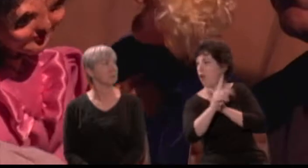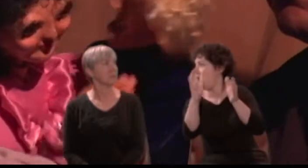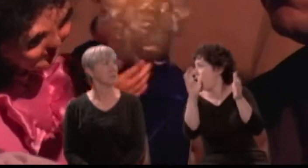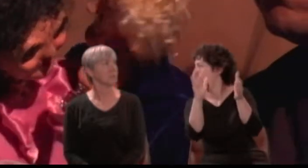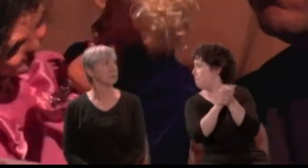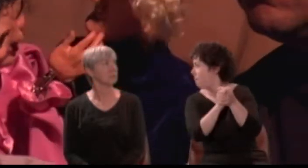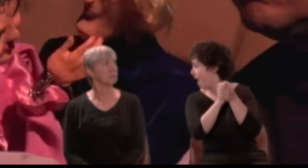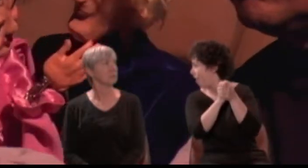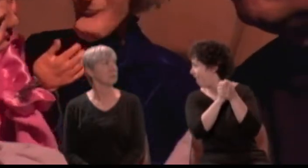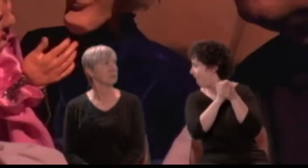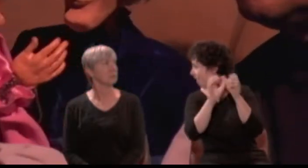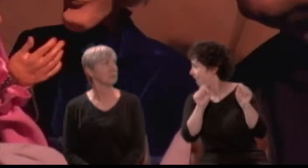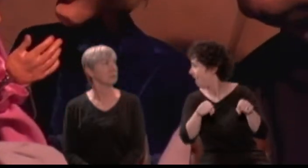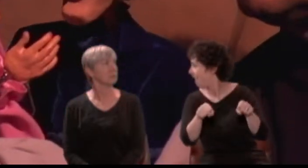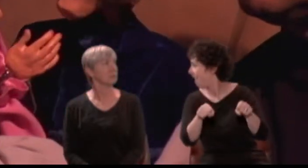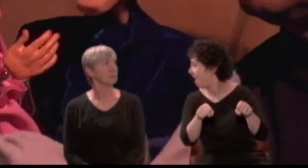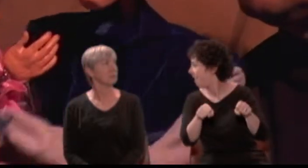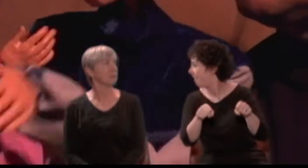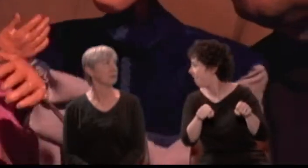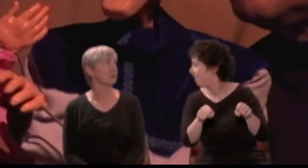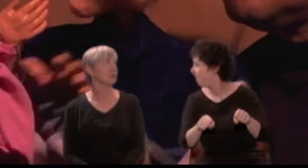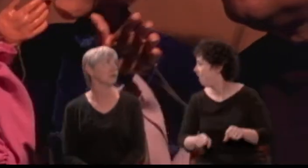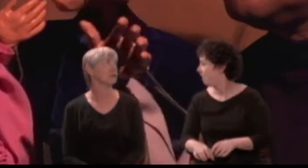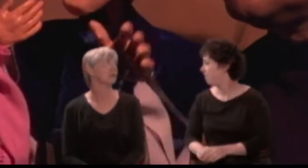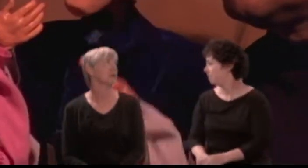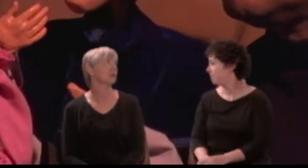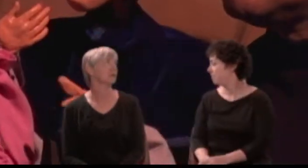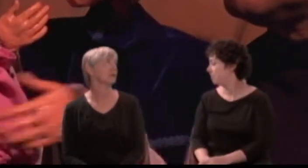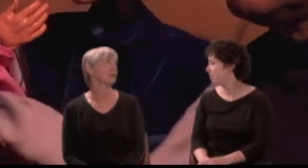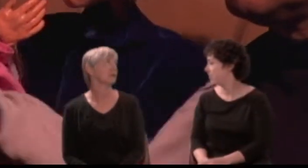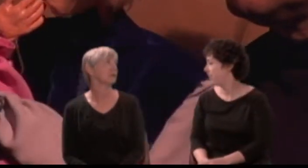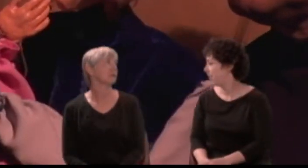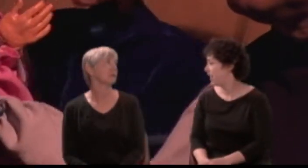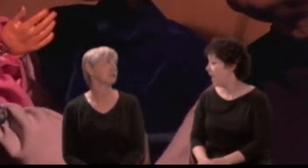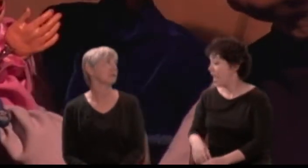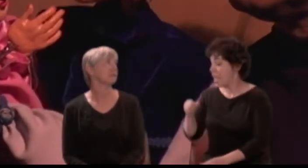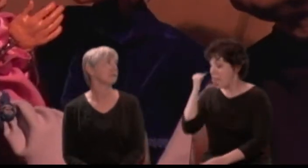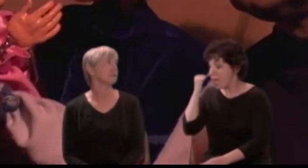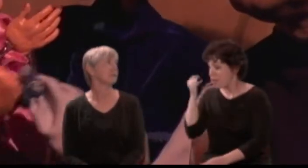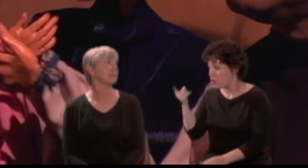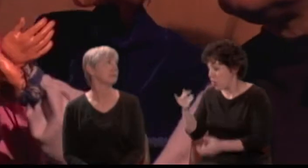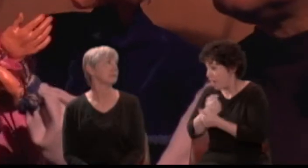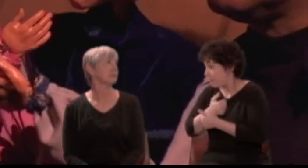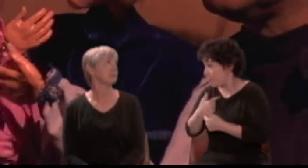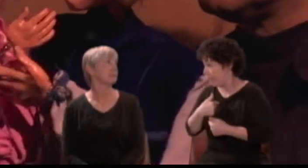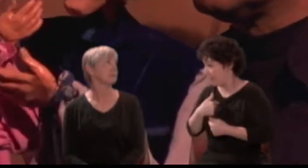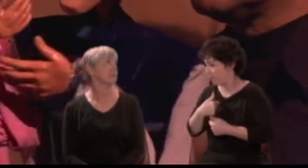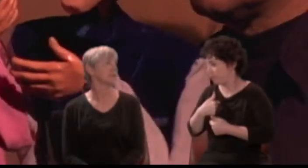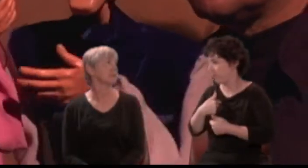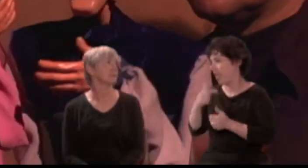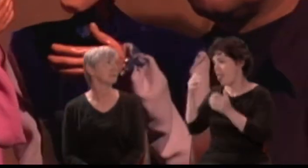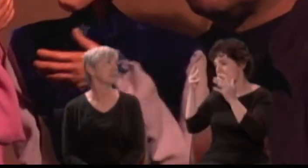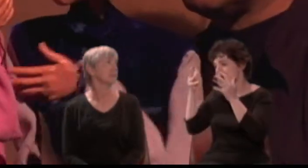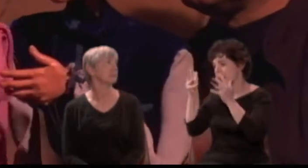and to that place the sharp Athenian Law cannot pursue us. If thou lovest me - leave your father's house tomorrow night;